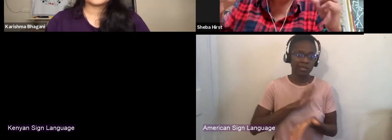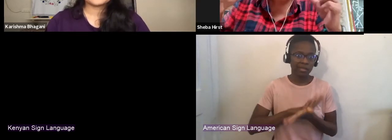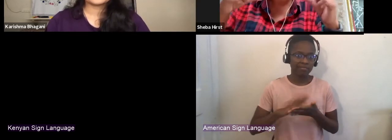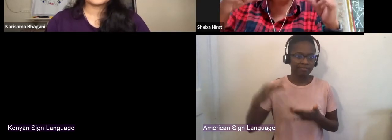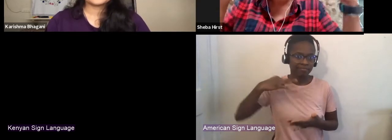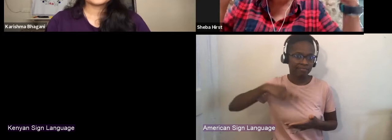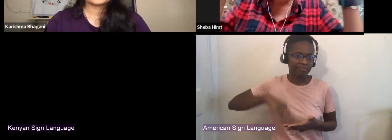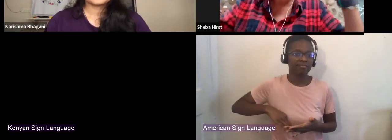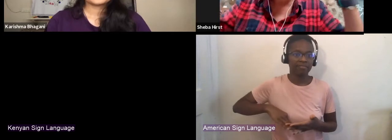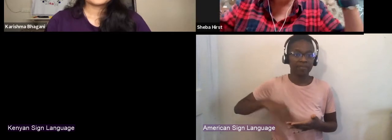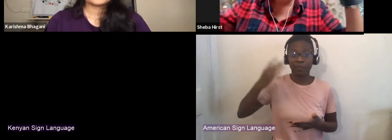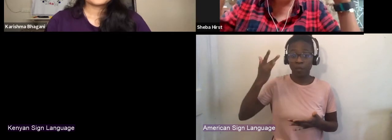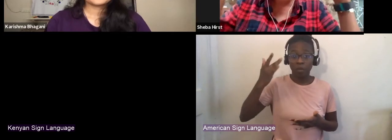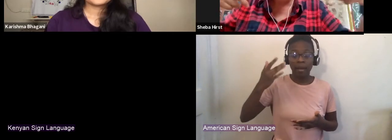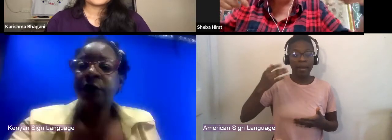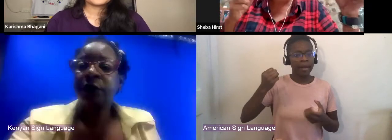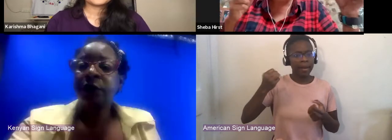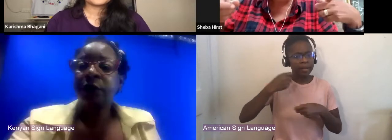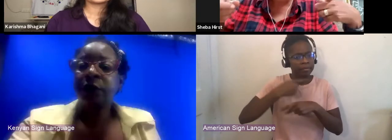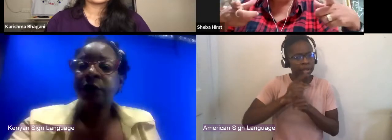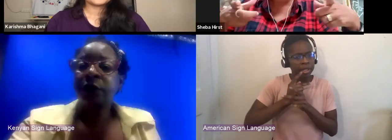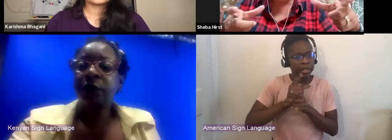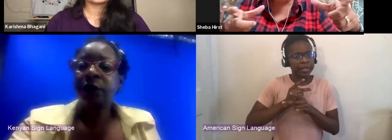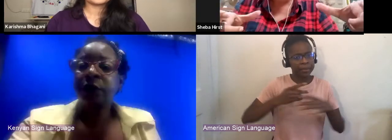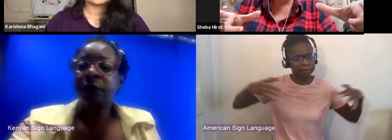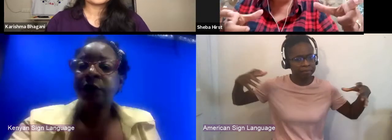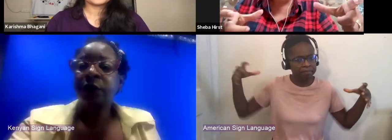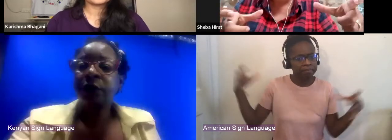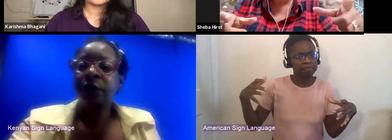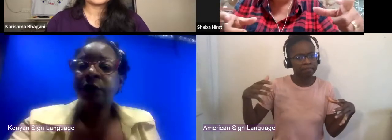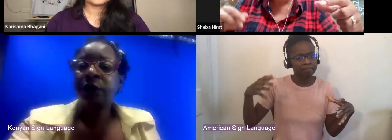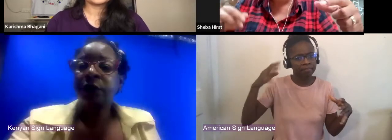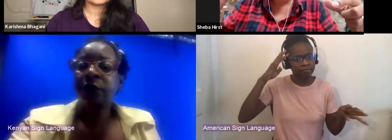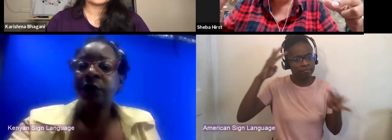to creating a hive mind around something that says, oh this is really something that you should clock